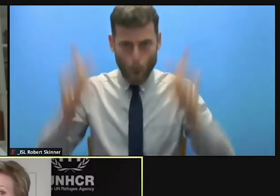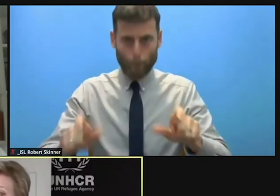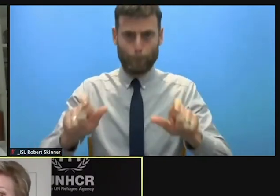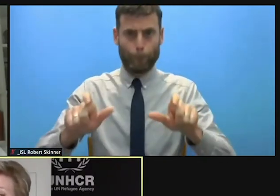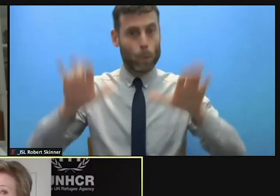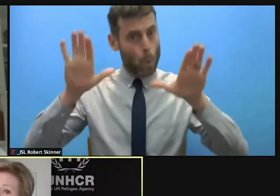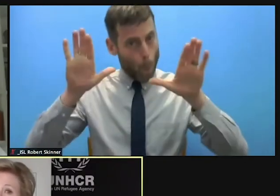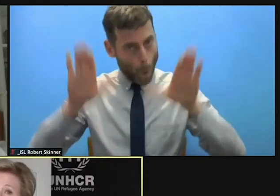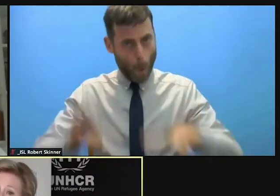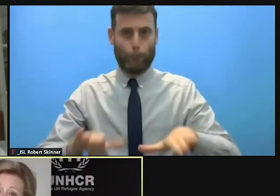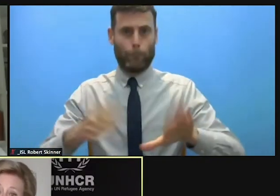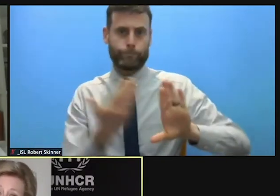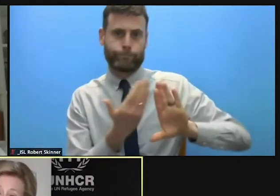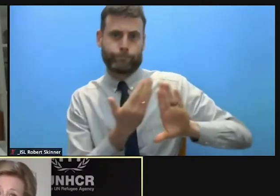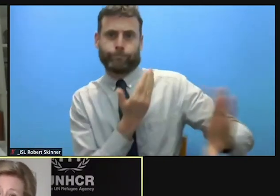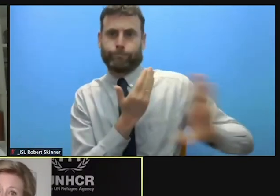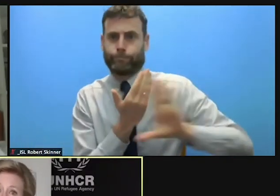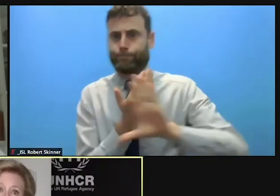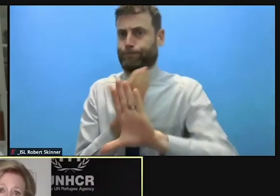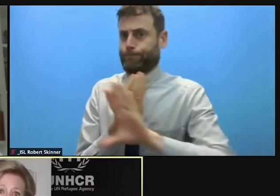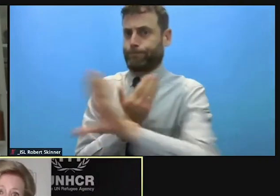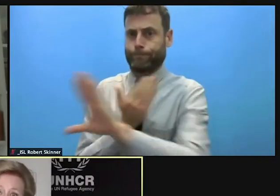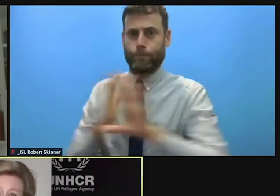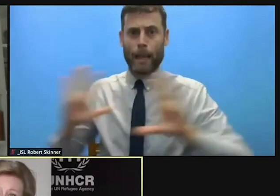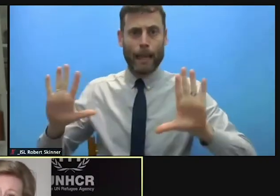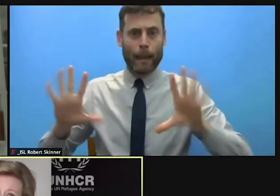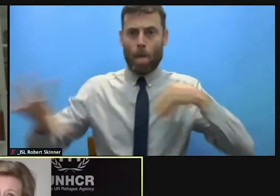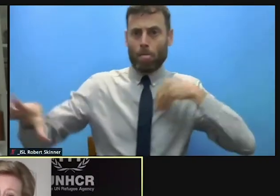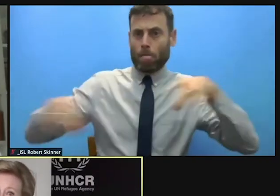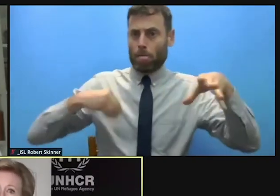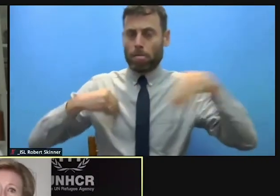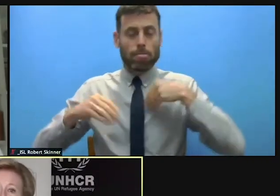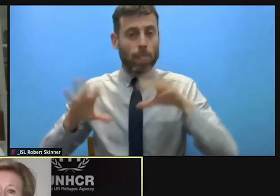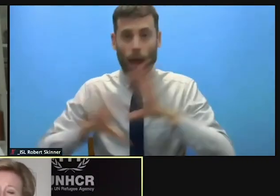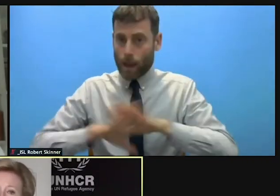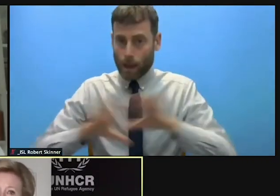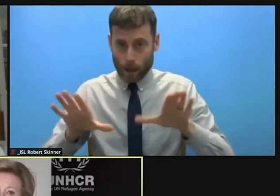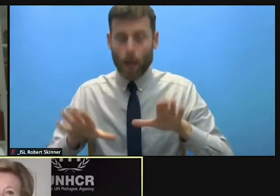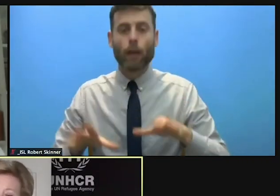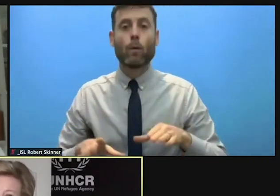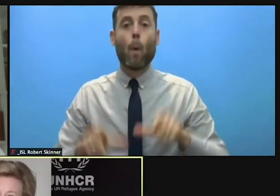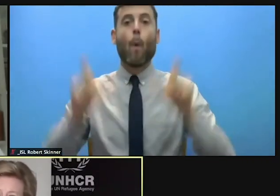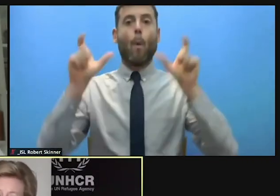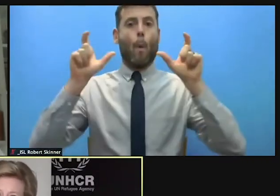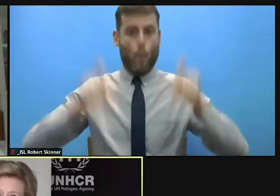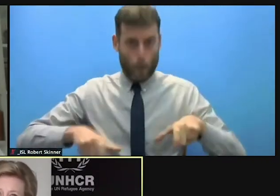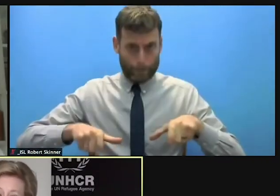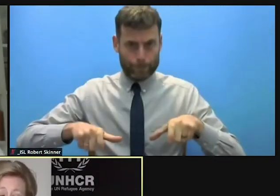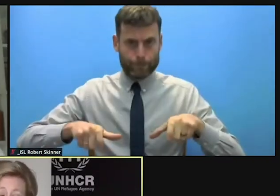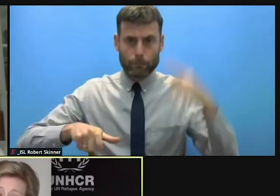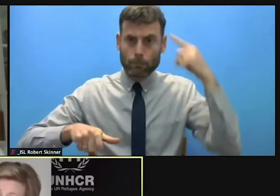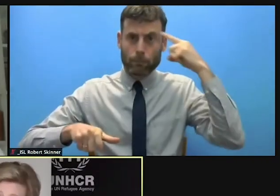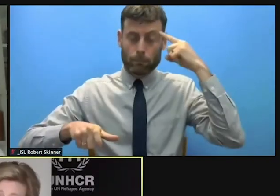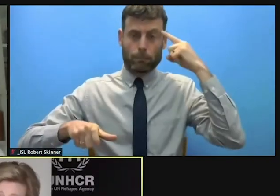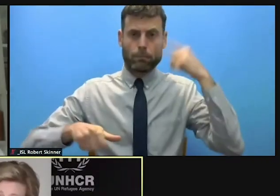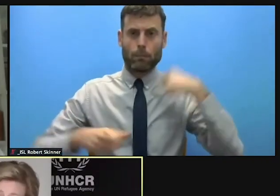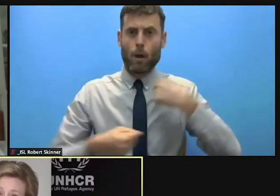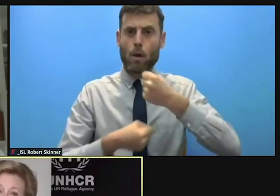economy, they've lost jobs and it's led to family tensions and significant spikes across the world